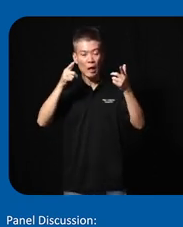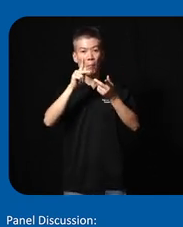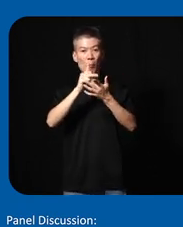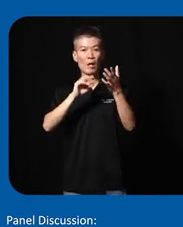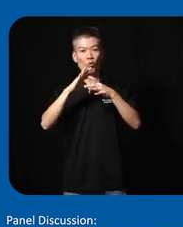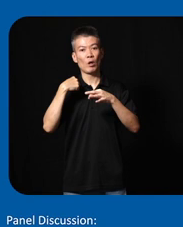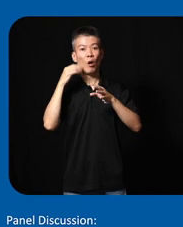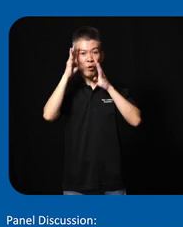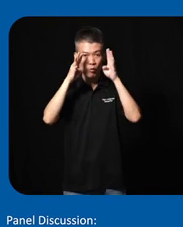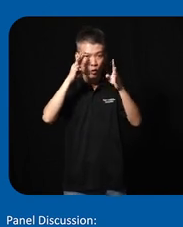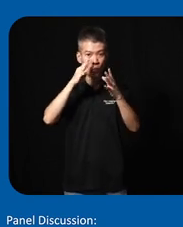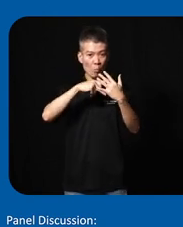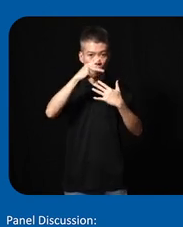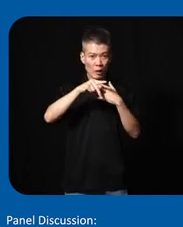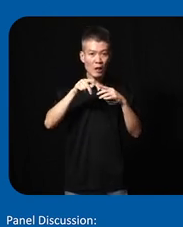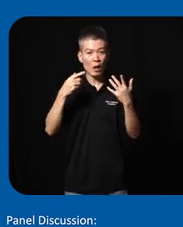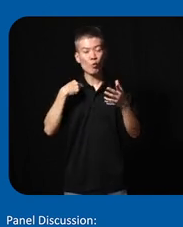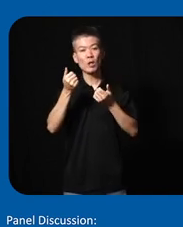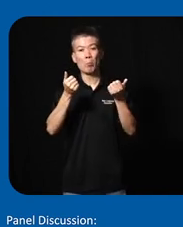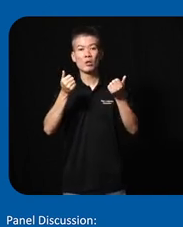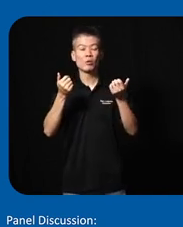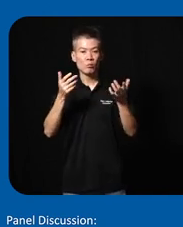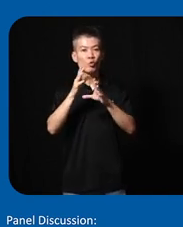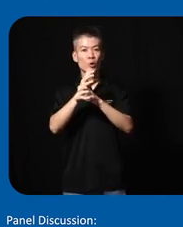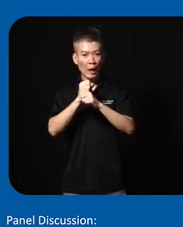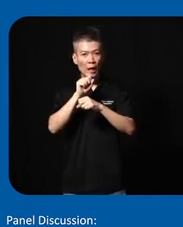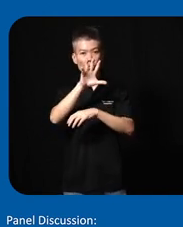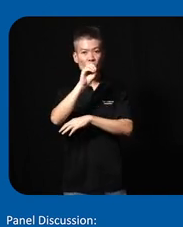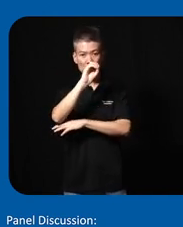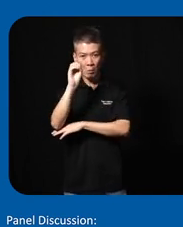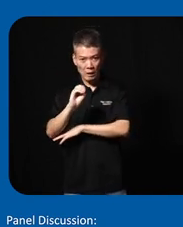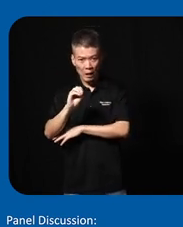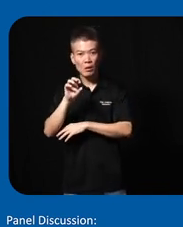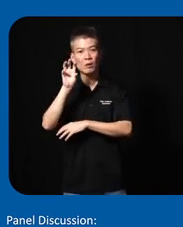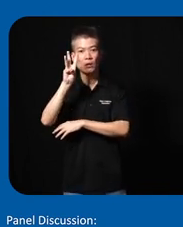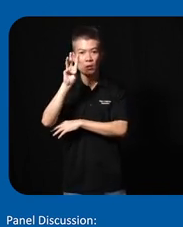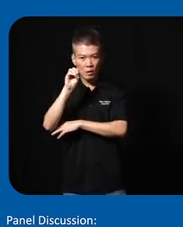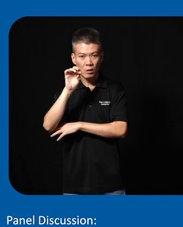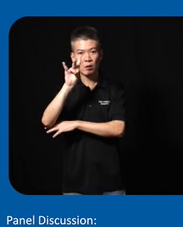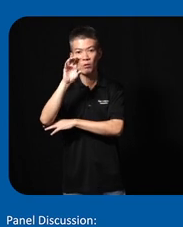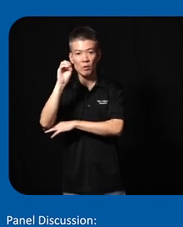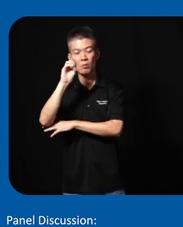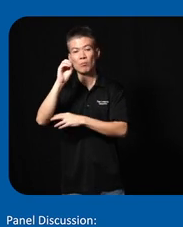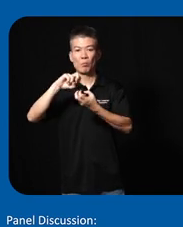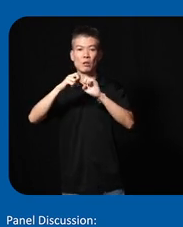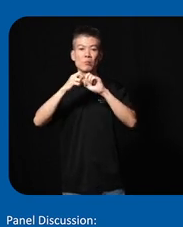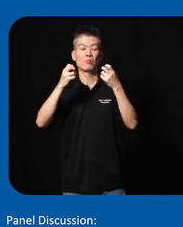our Innovation program and that's how we managed to get 50% 67% of our prom statement solve so this